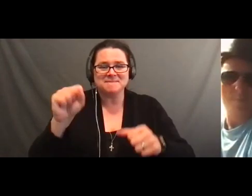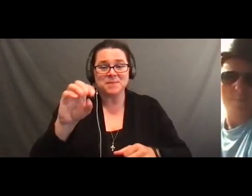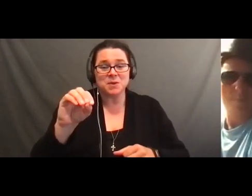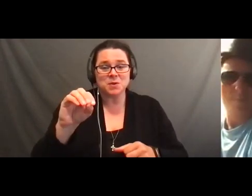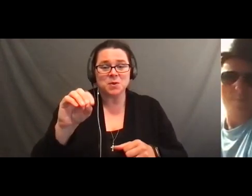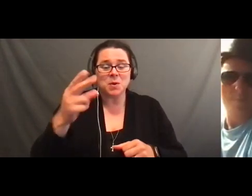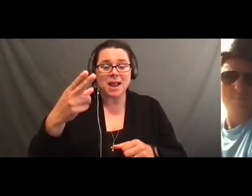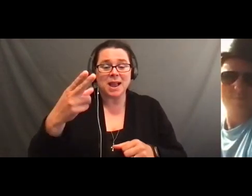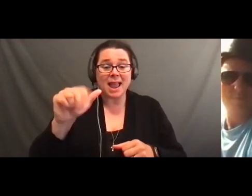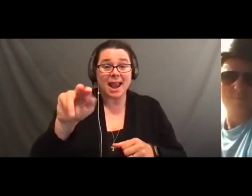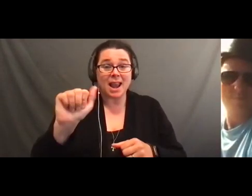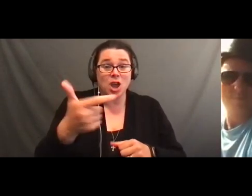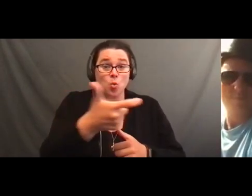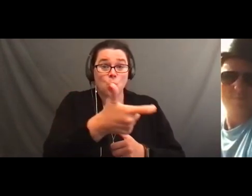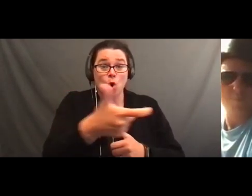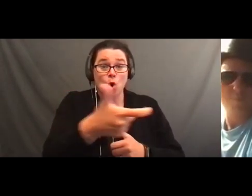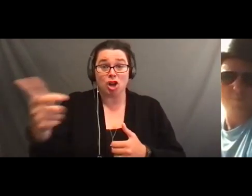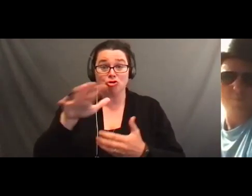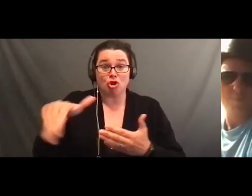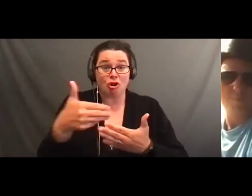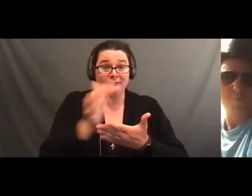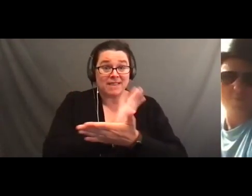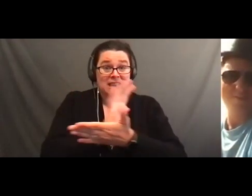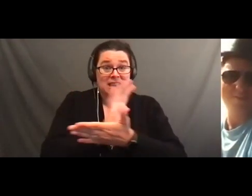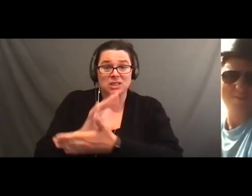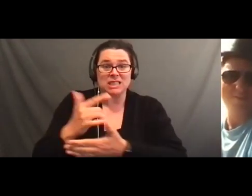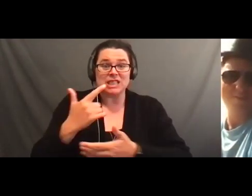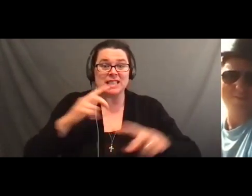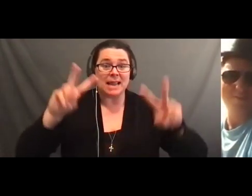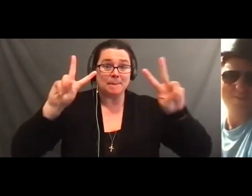Hannah s mom: Thank you. >> RJ: Anything else, Jen, before we say goodnight?